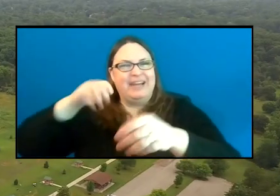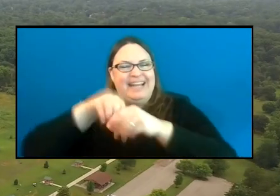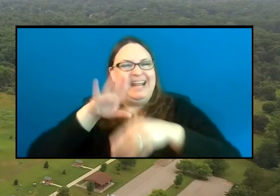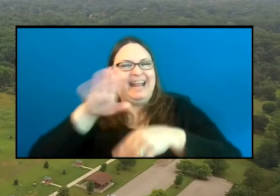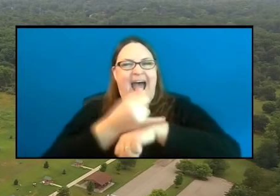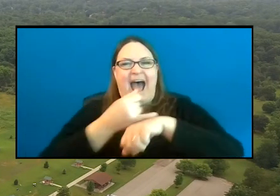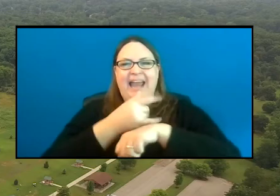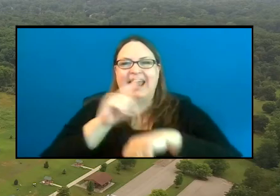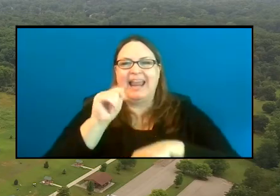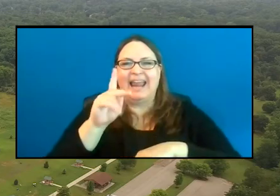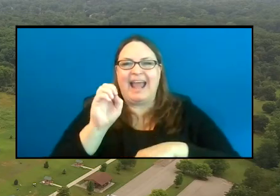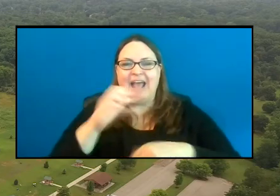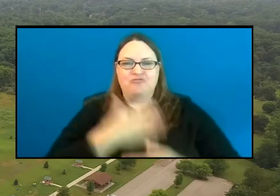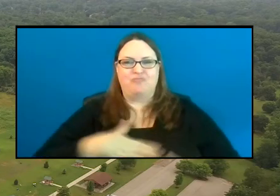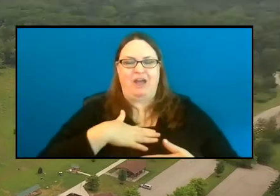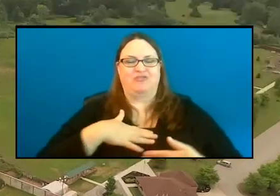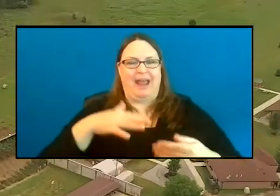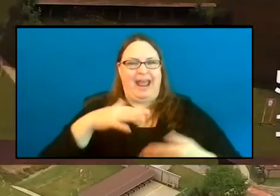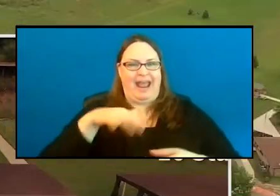Area and the Bald Mountain Recreation Area.